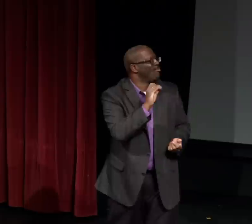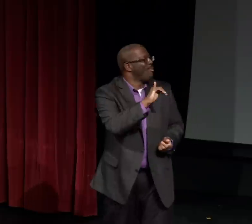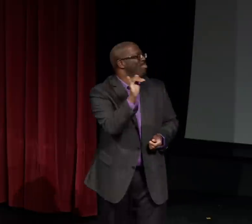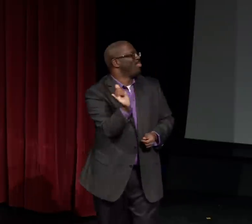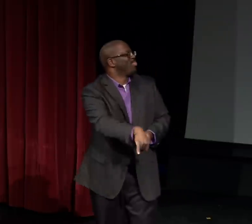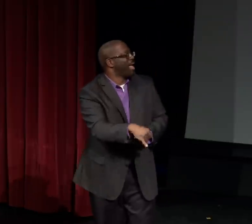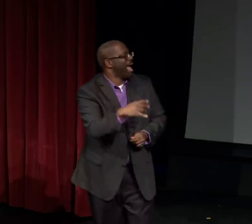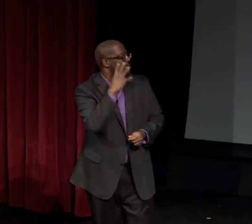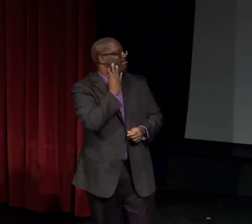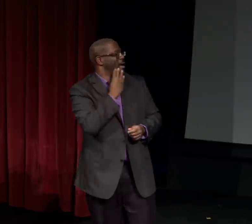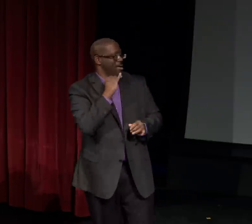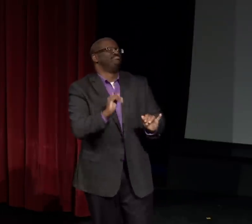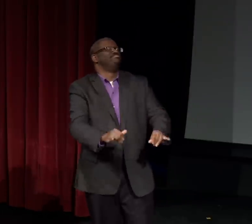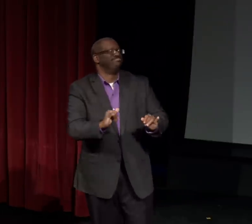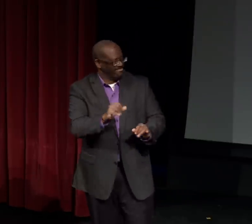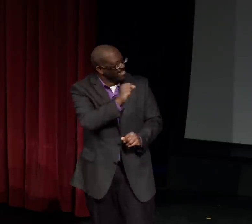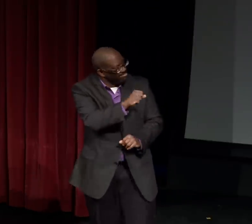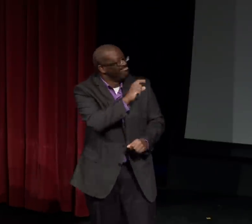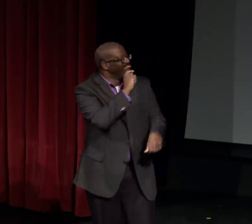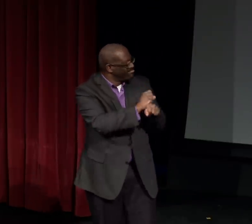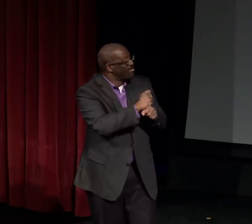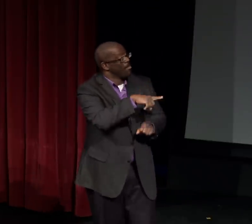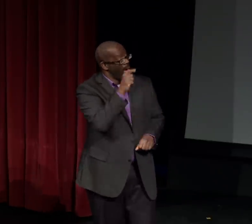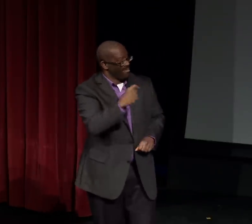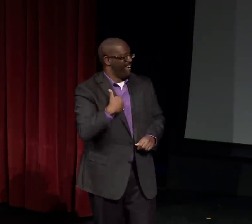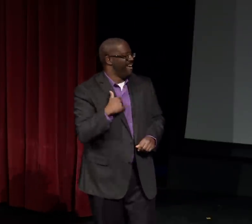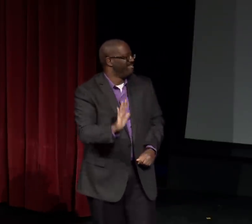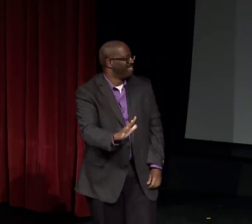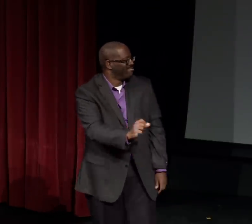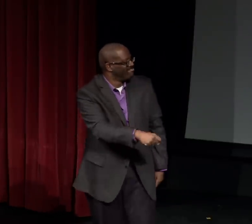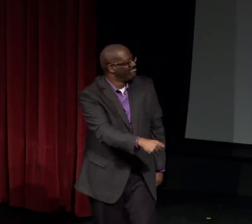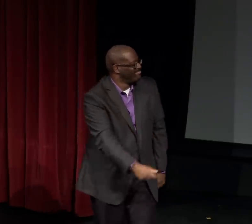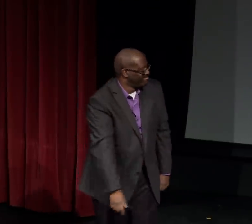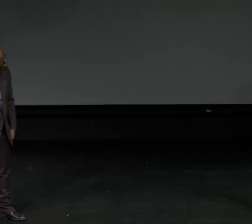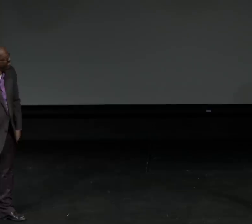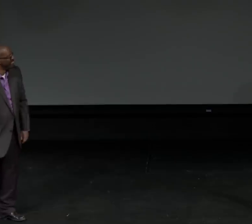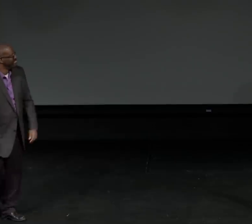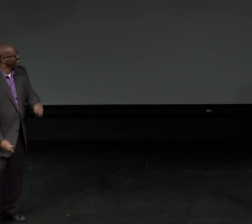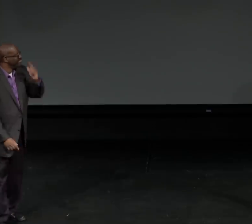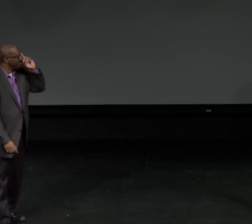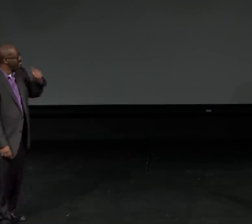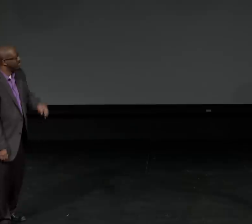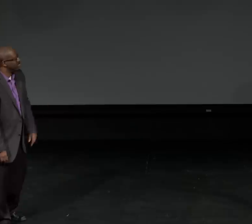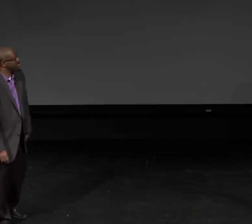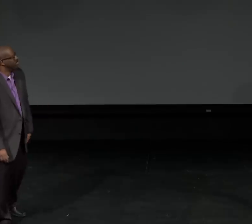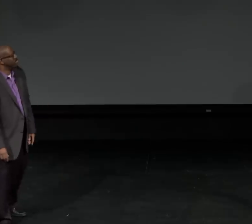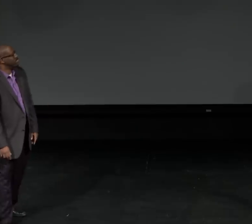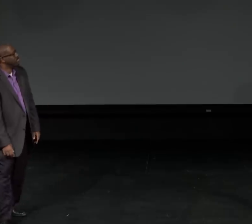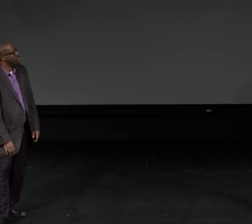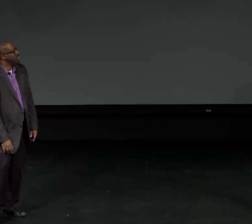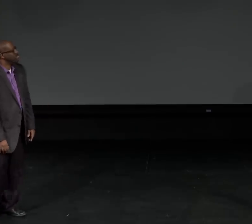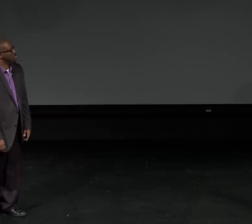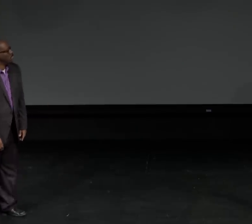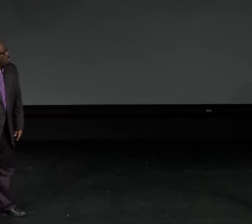It looked like "T." And they were referring to a certain kind of card game. But there is definitely Black ASL. I was not familiar with it.